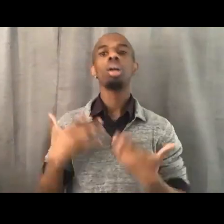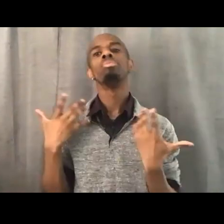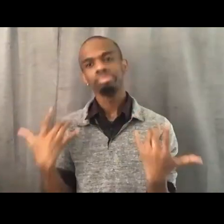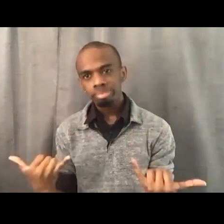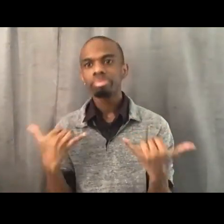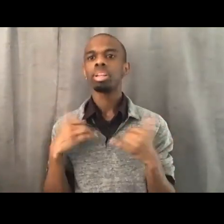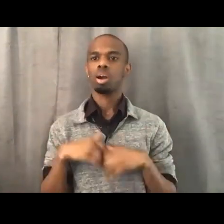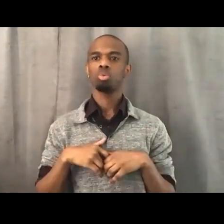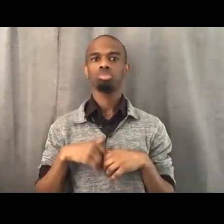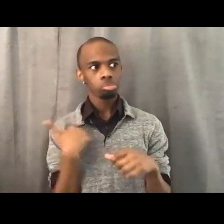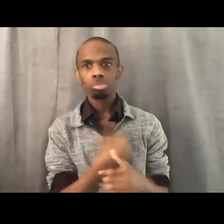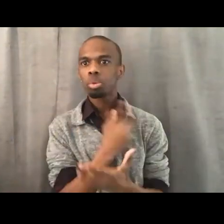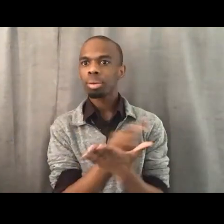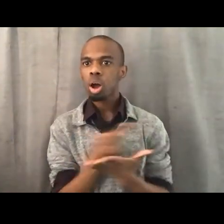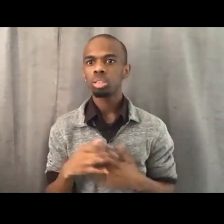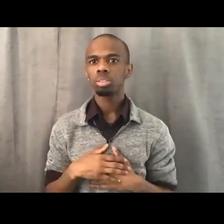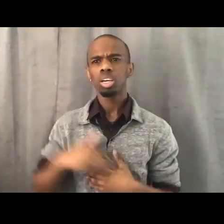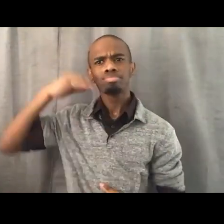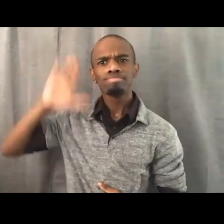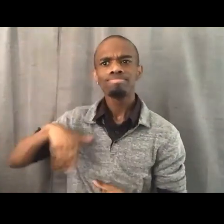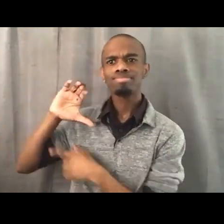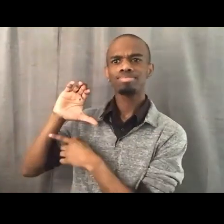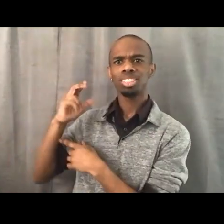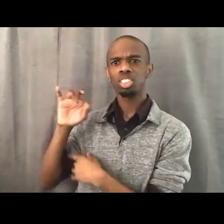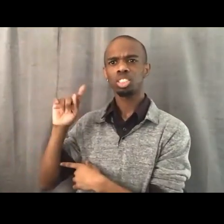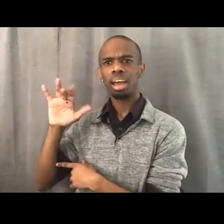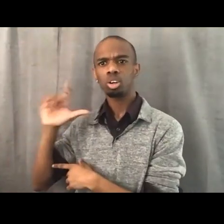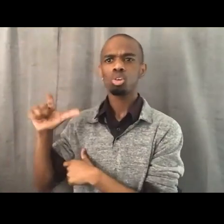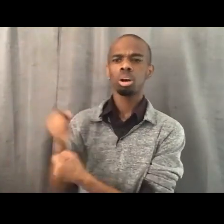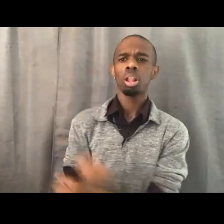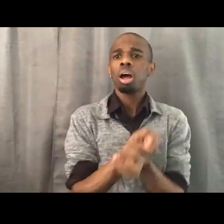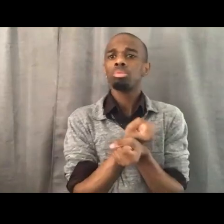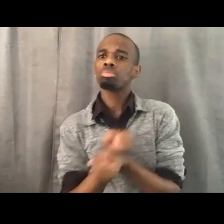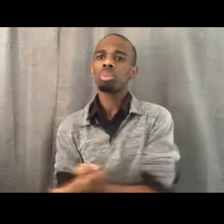when we think about people, even on the continent of Africa, people like,Yaa Asantewaa,